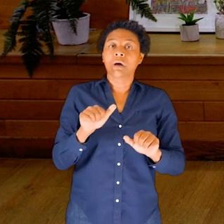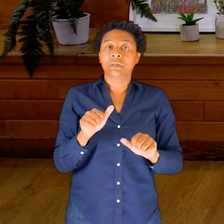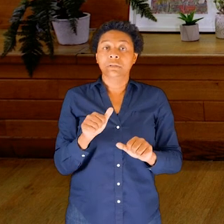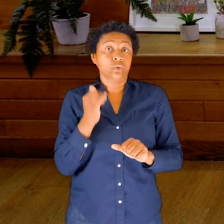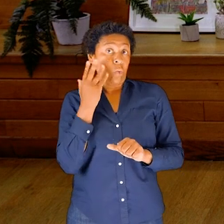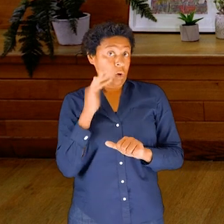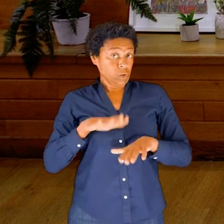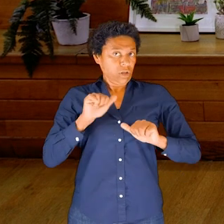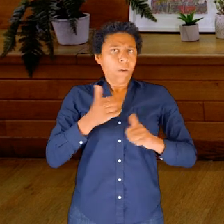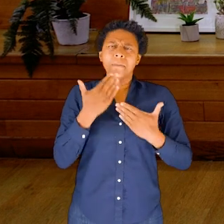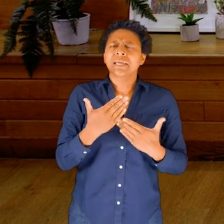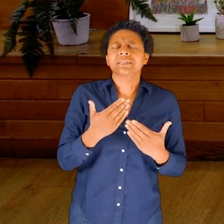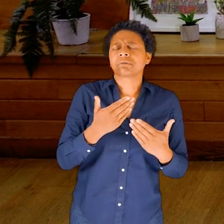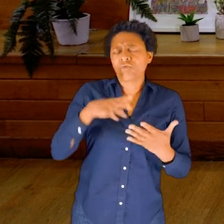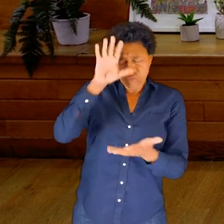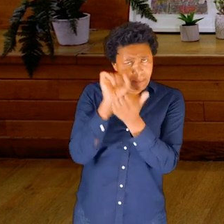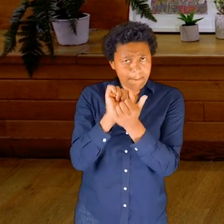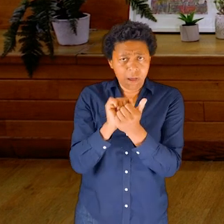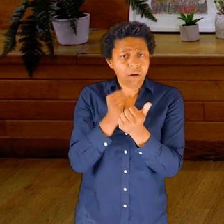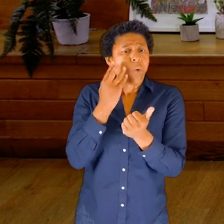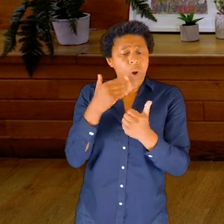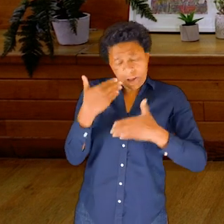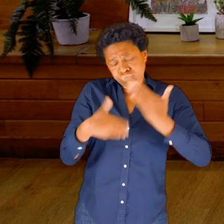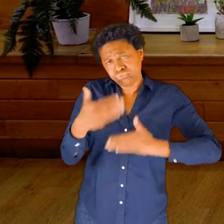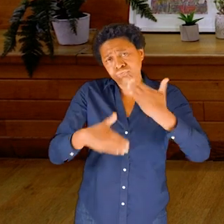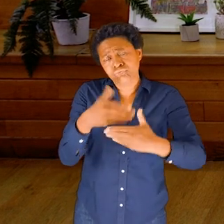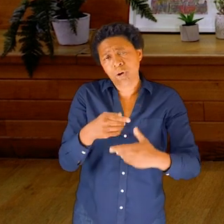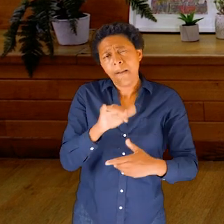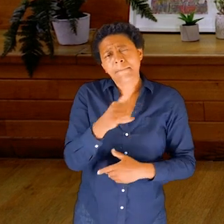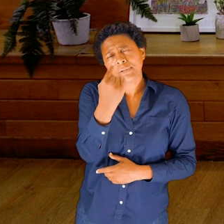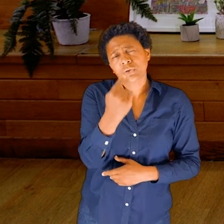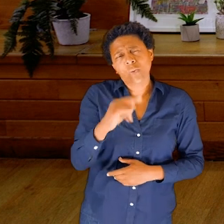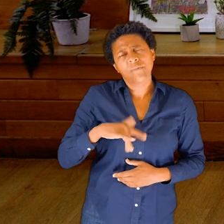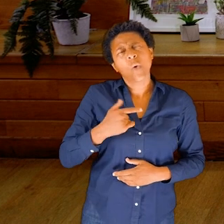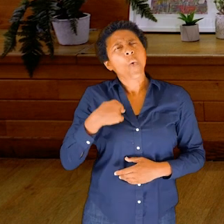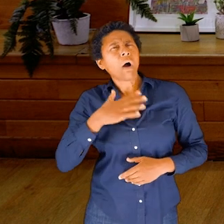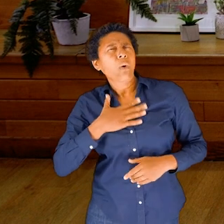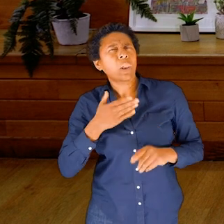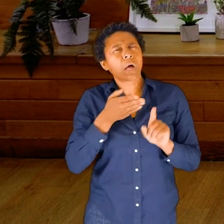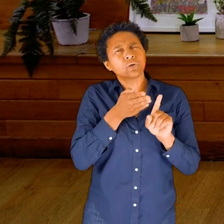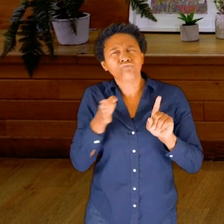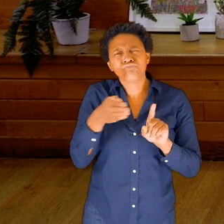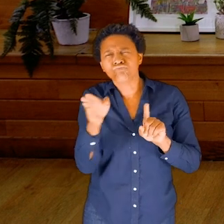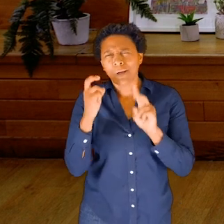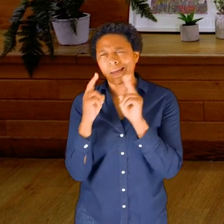any of the material to suit you, to suit your energy levels today, and feel